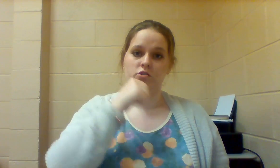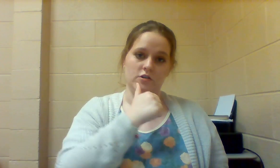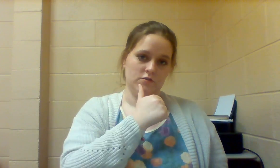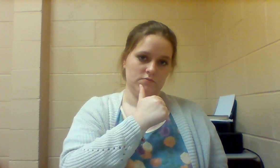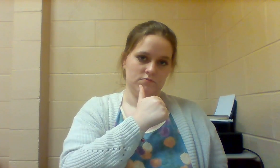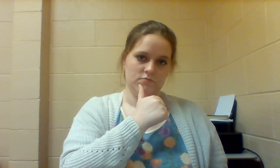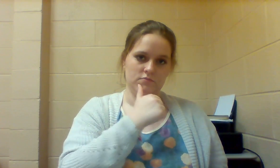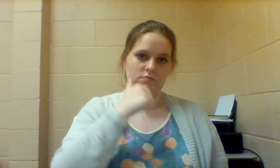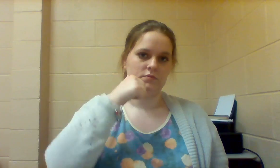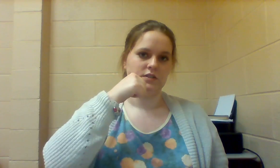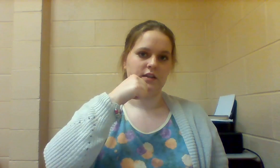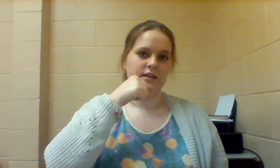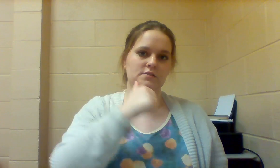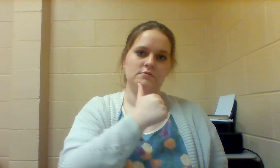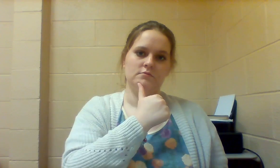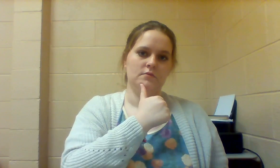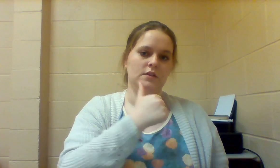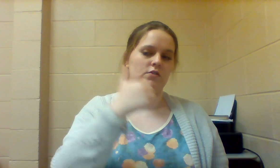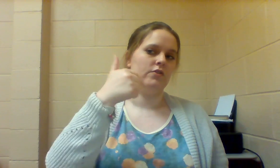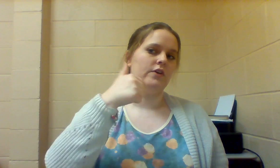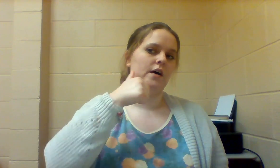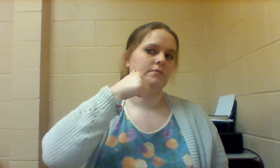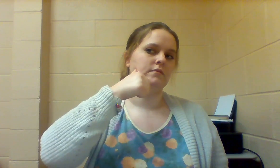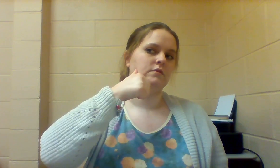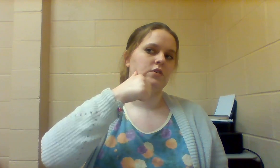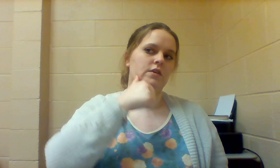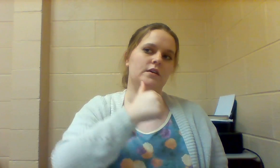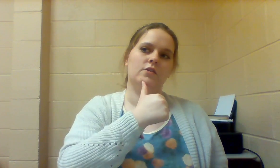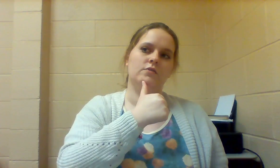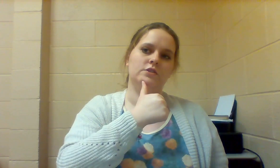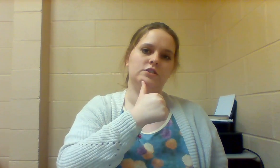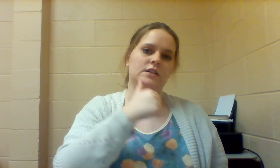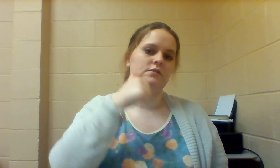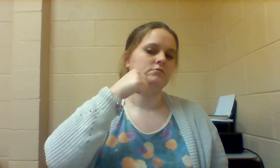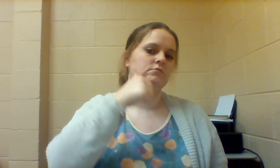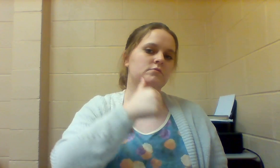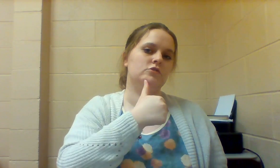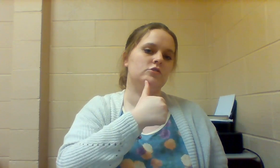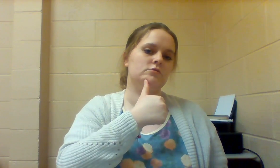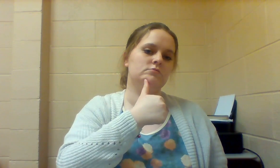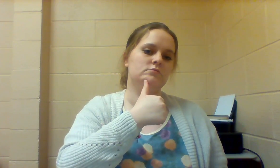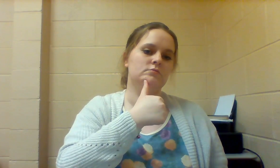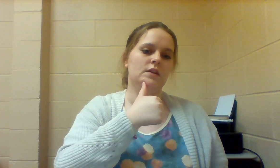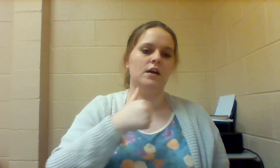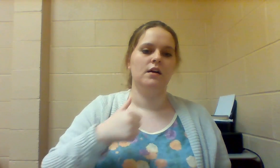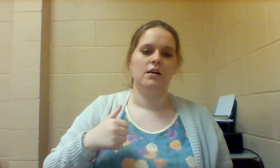GIRL your thumb going over your chin GIRL